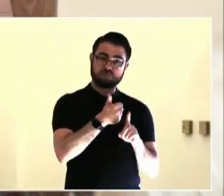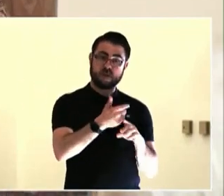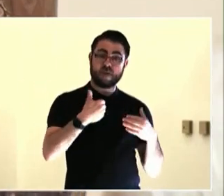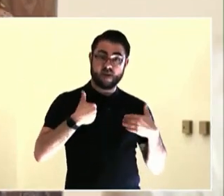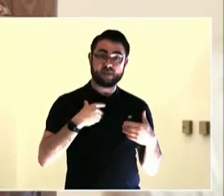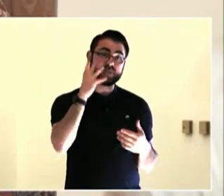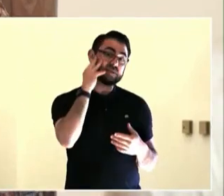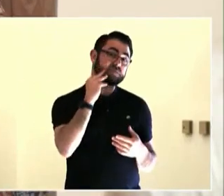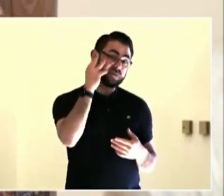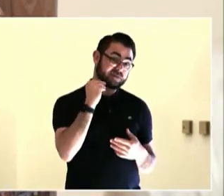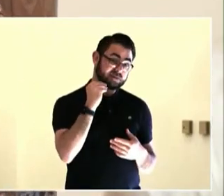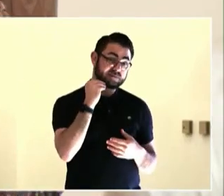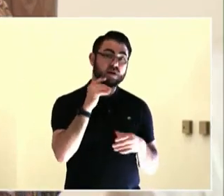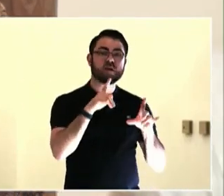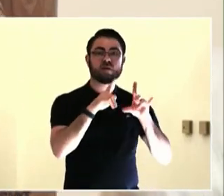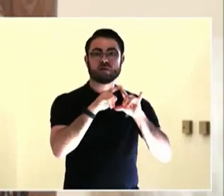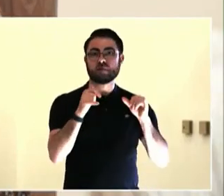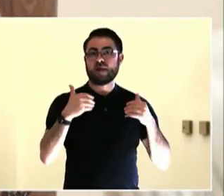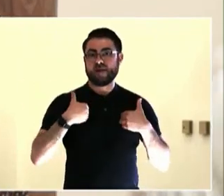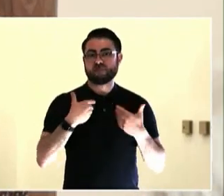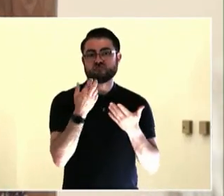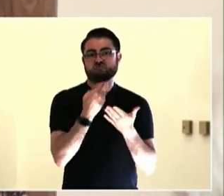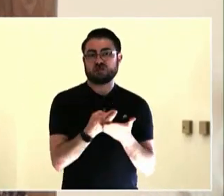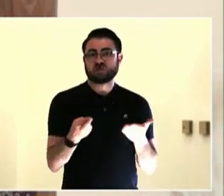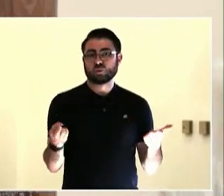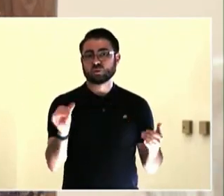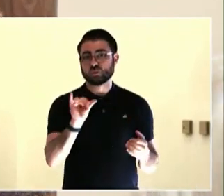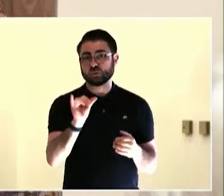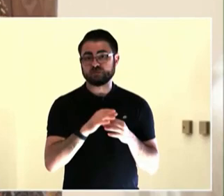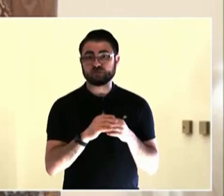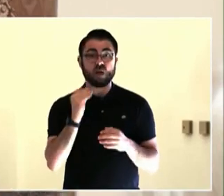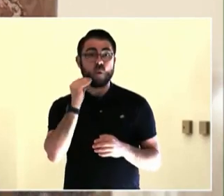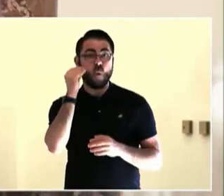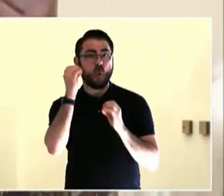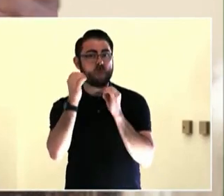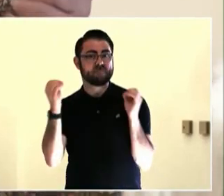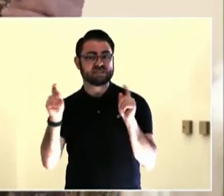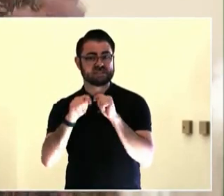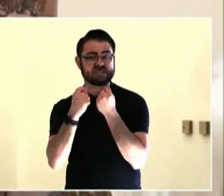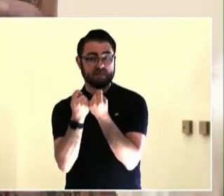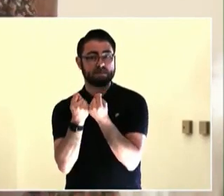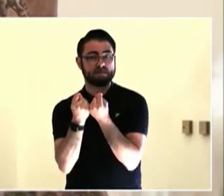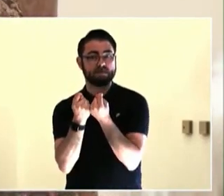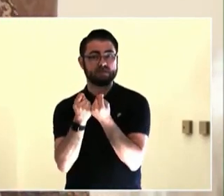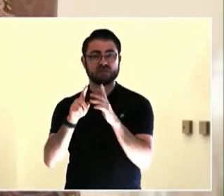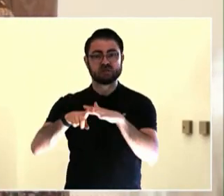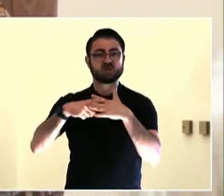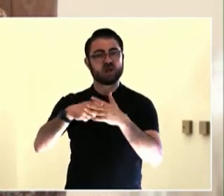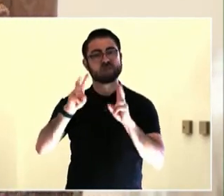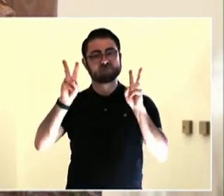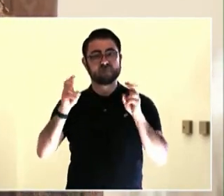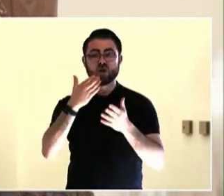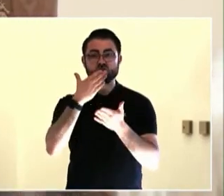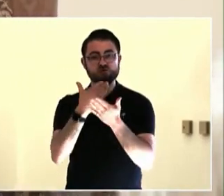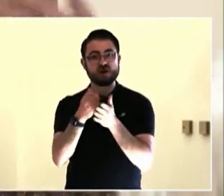information, implementation plan, develop resources, implement, evaluate. Basic, basic to everything that